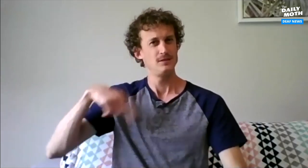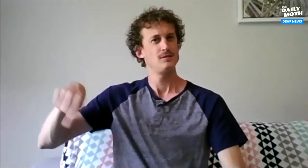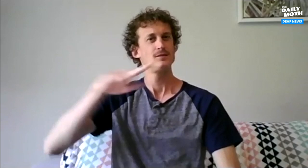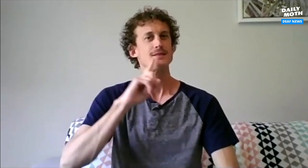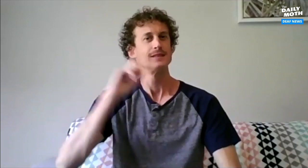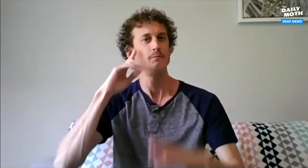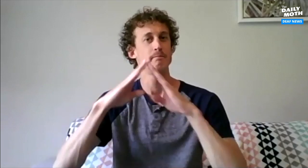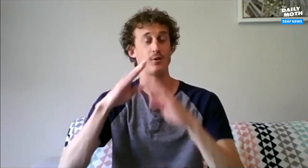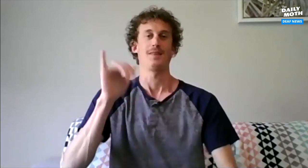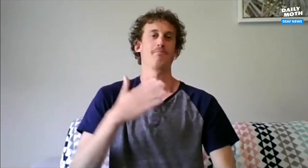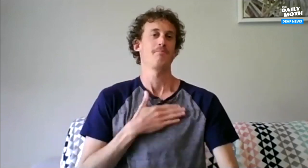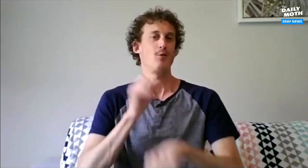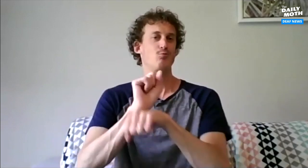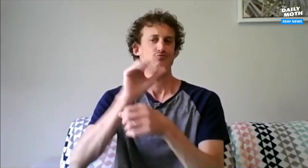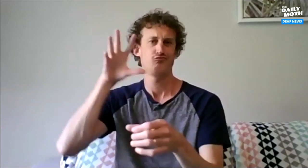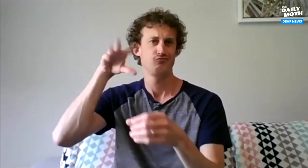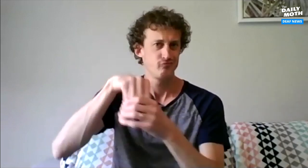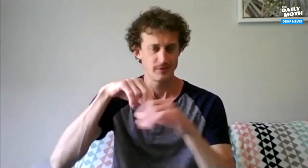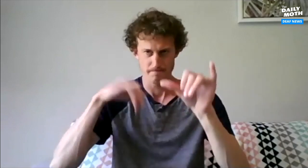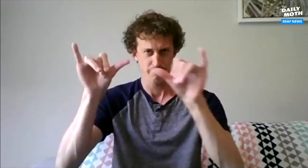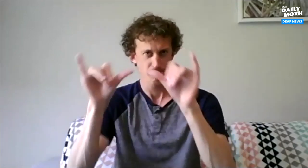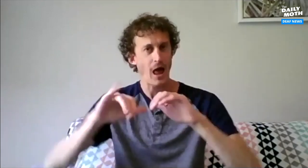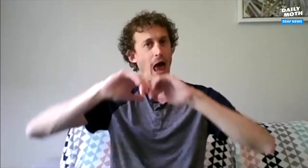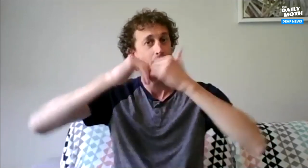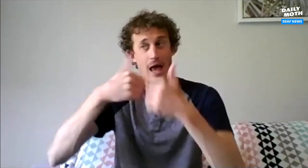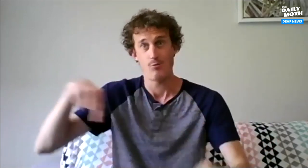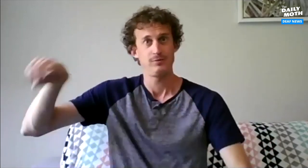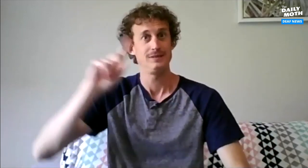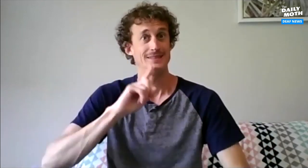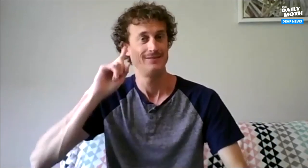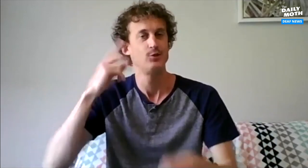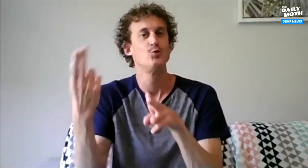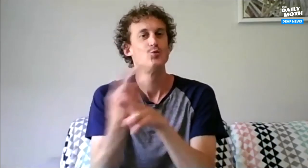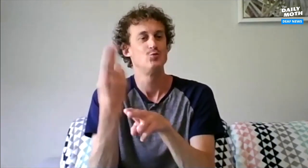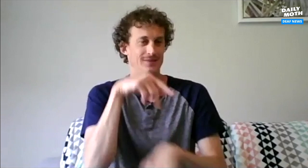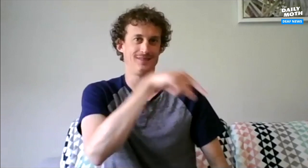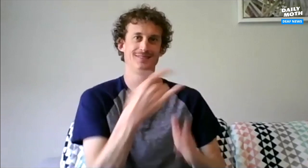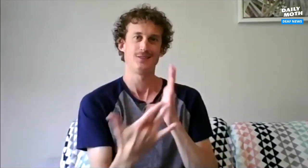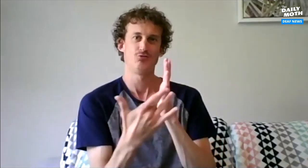it will be those from the deaf community. That's what my work's all about. It's measuring how deaf people use this technology.